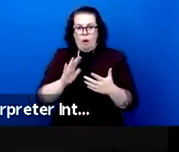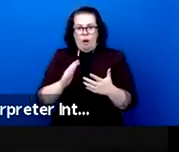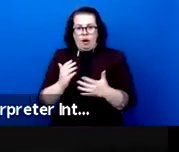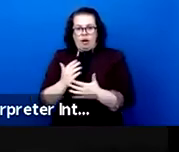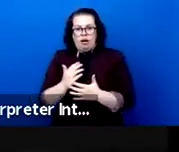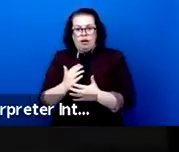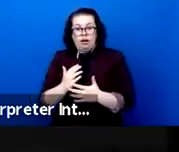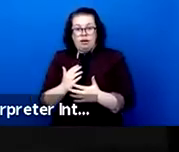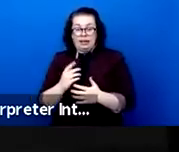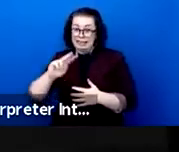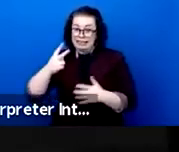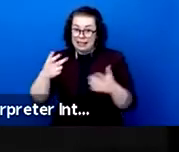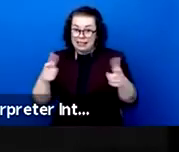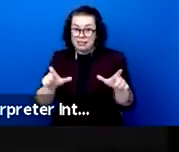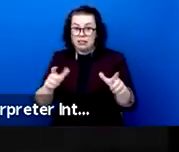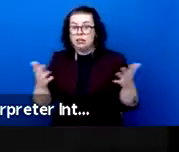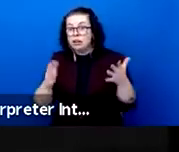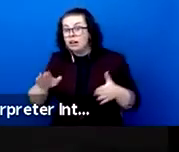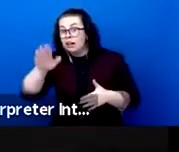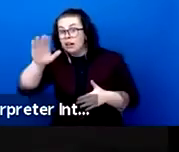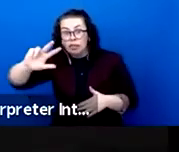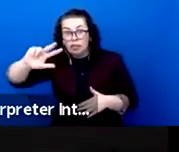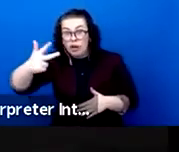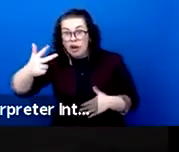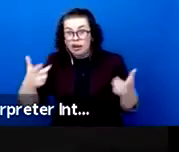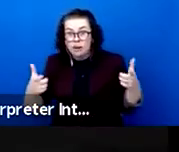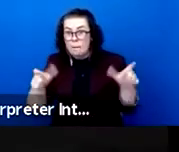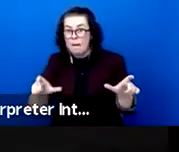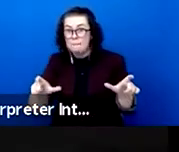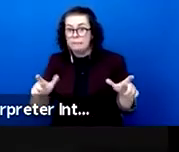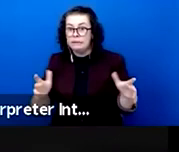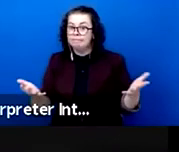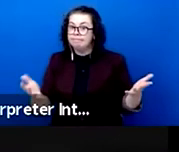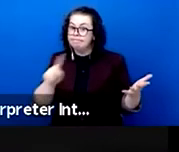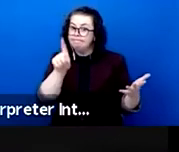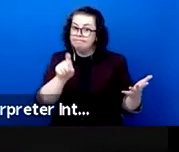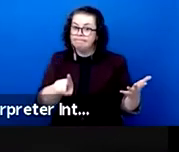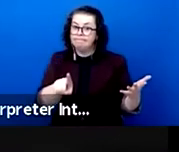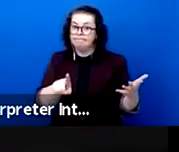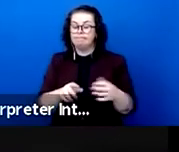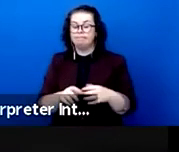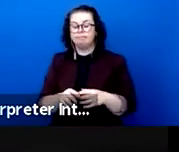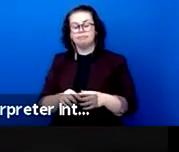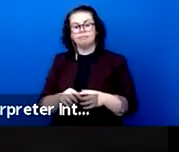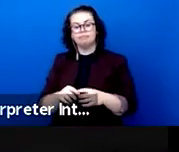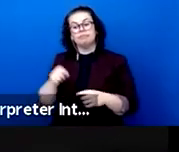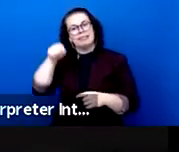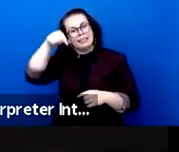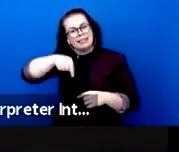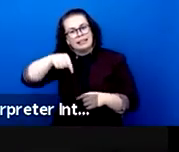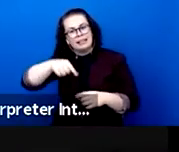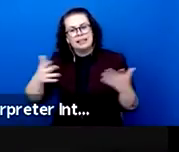For the citizens too, the, this absence of a place to meet extreme discuss with its cathartic